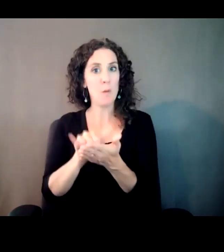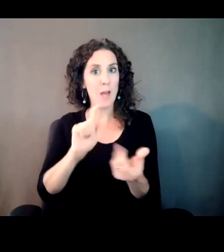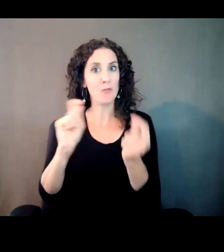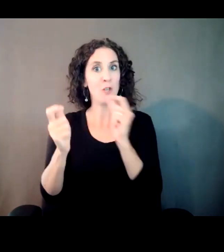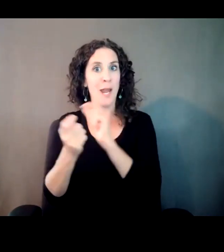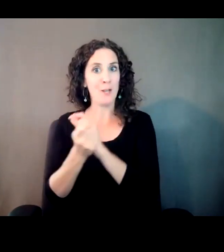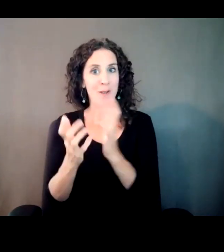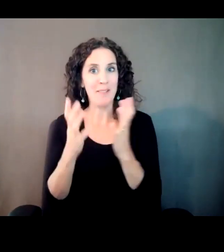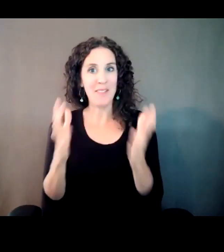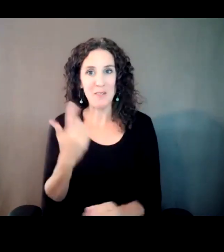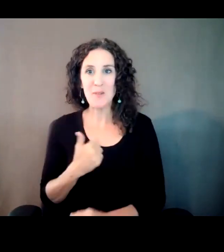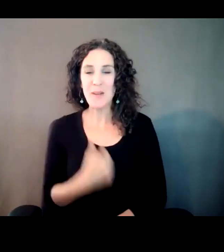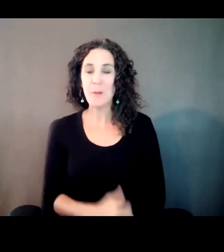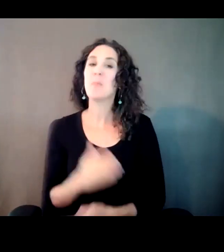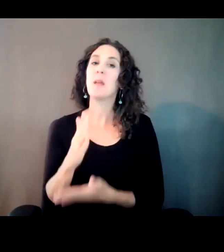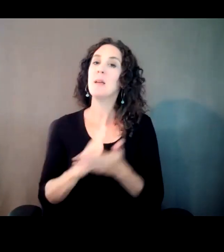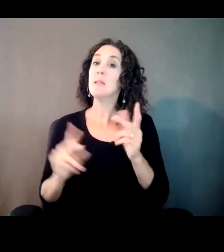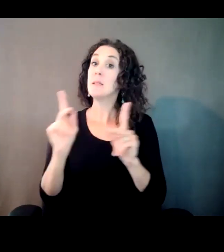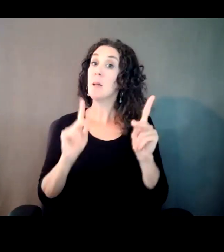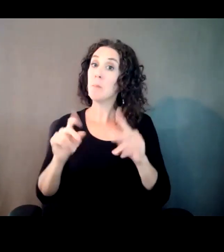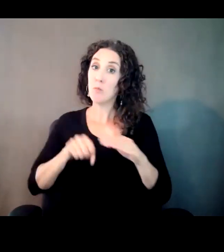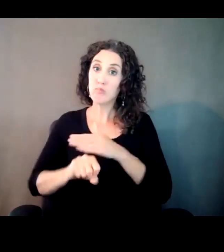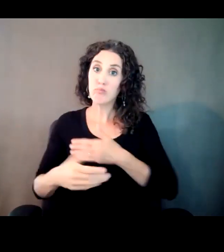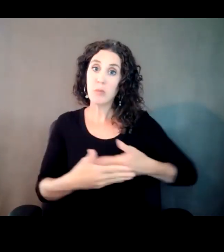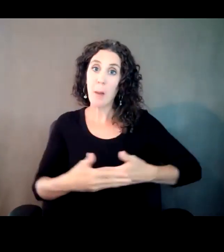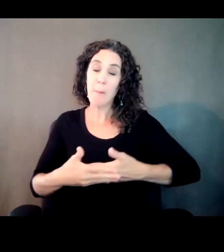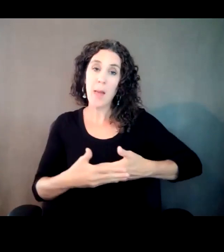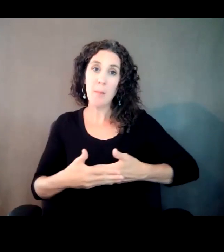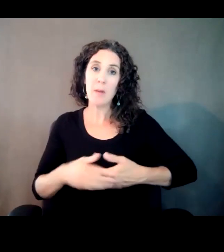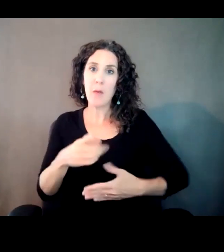And I guess some people have a baby and it makes them want to be more responsible.